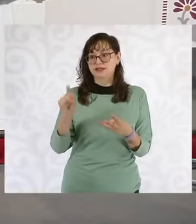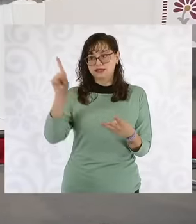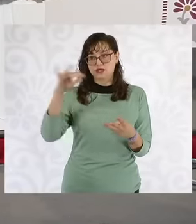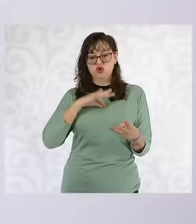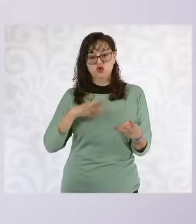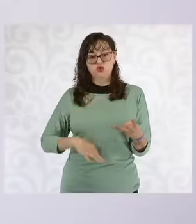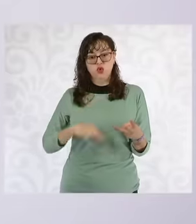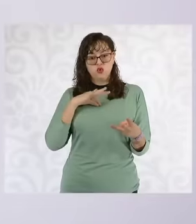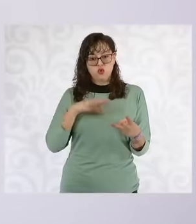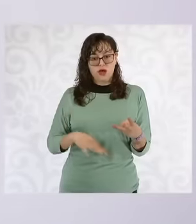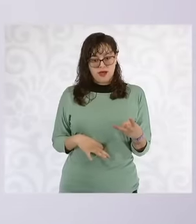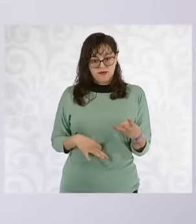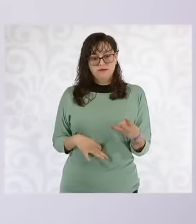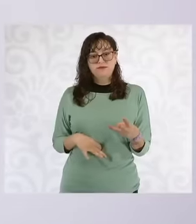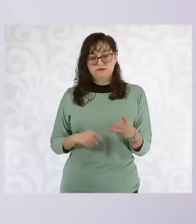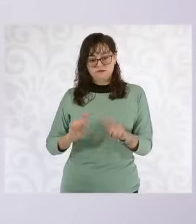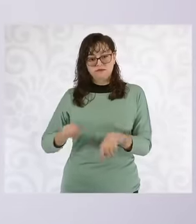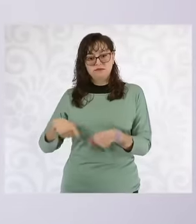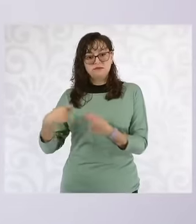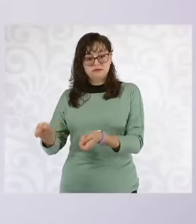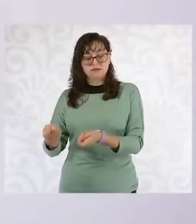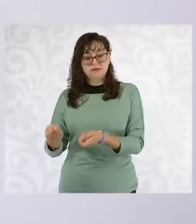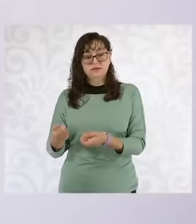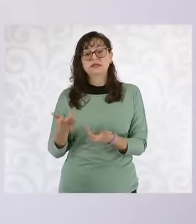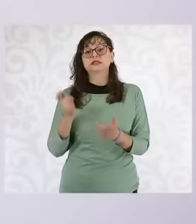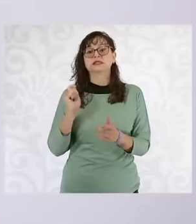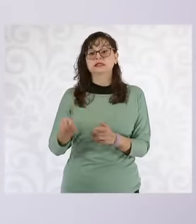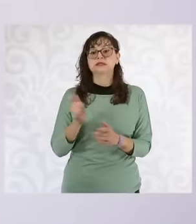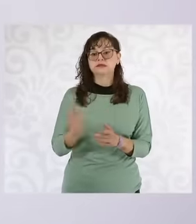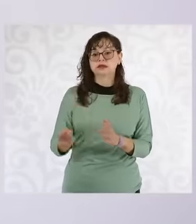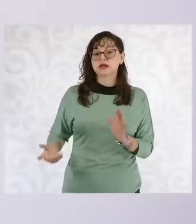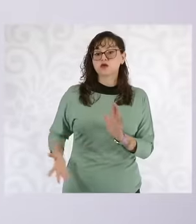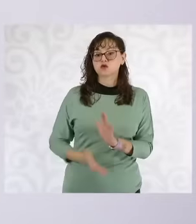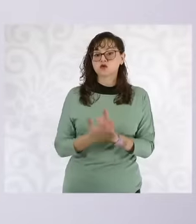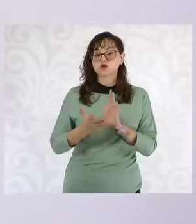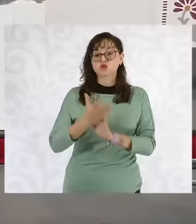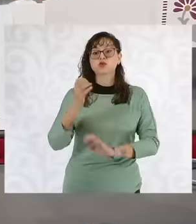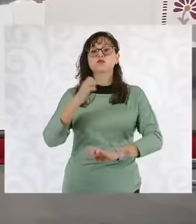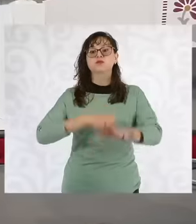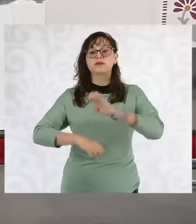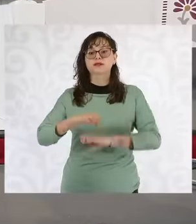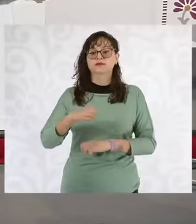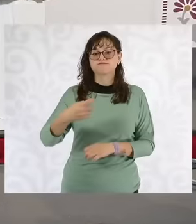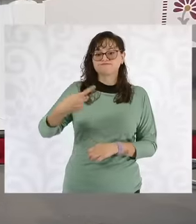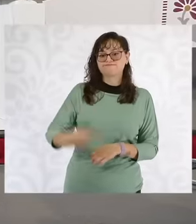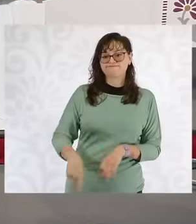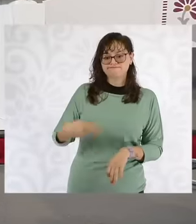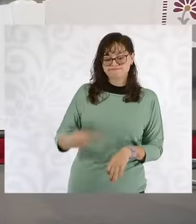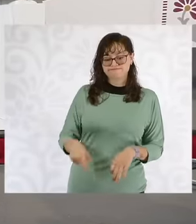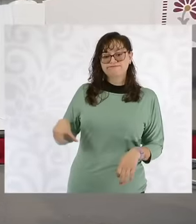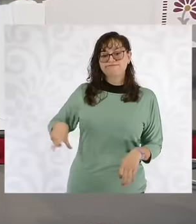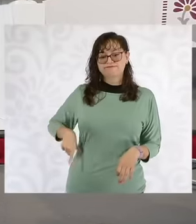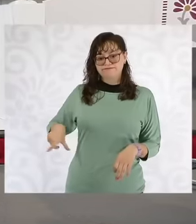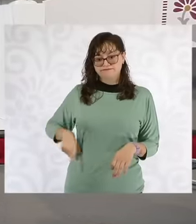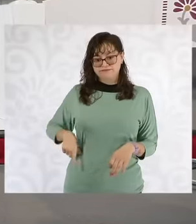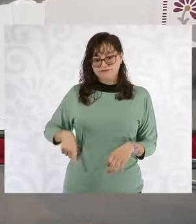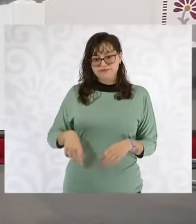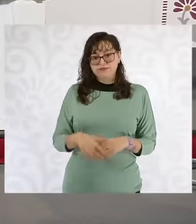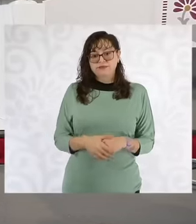the operation is also public in Mexico Toluca please follow what is important about